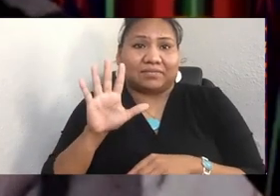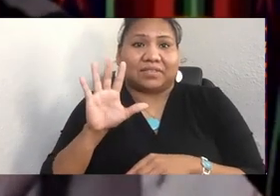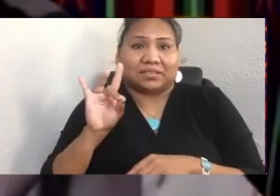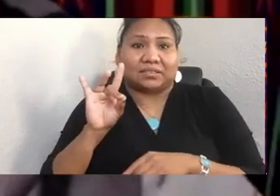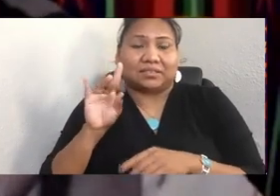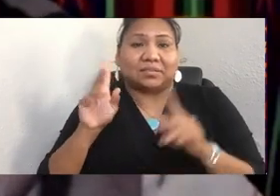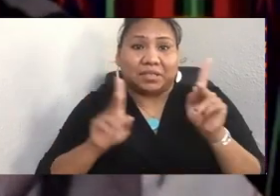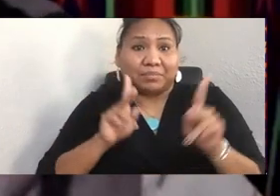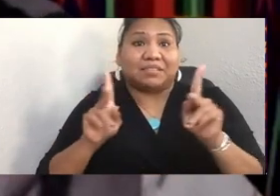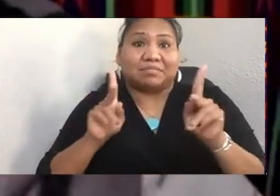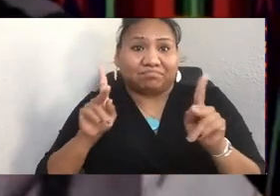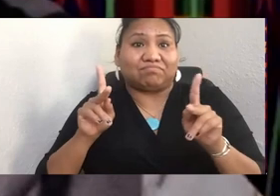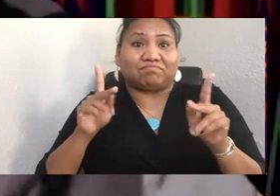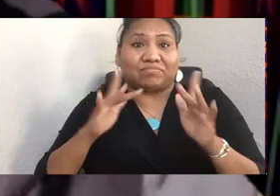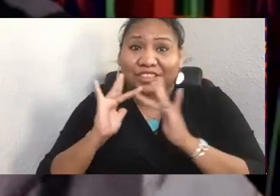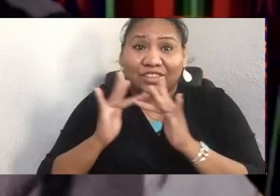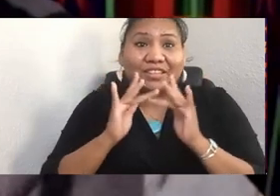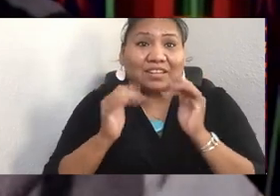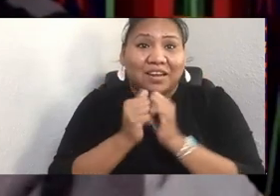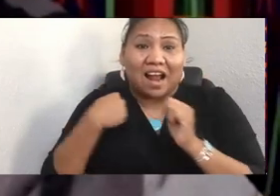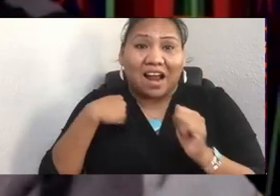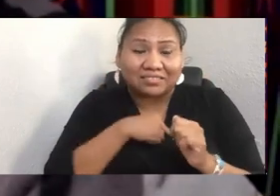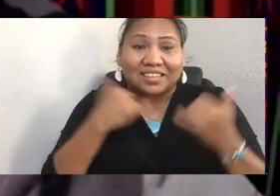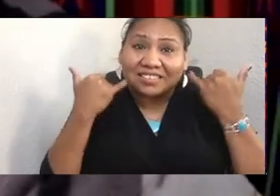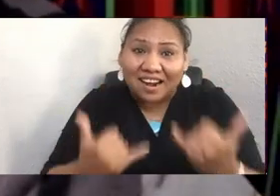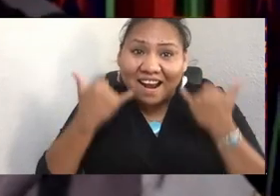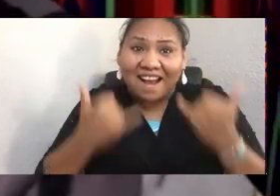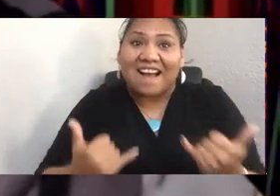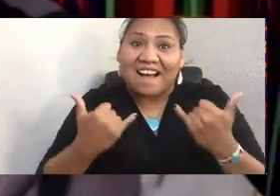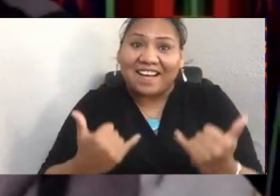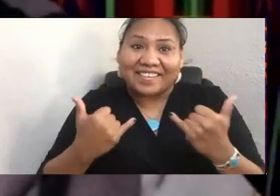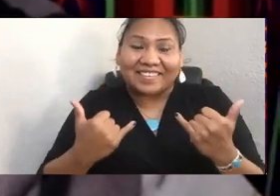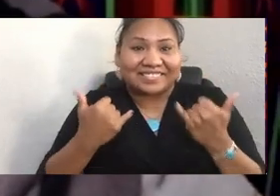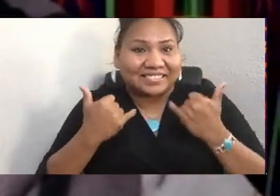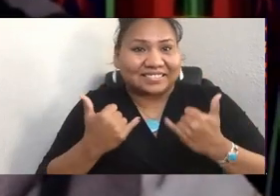right now in this virtual presentation. So we're doing our best to make this